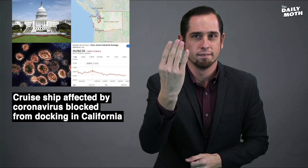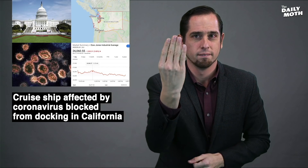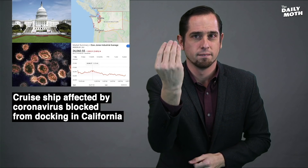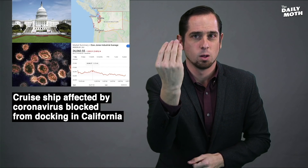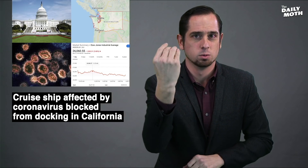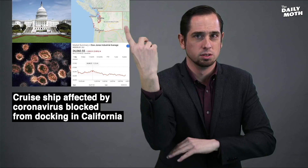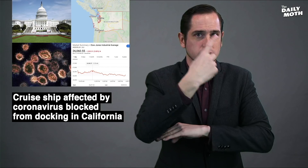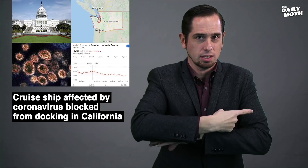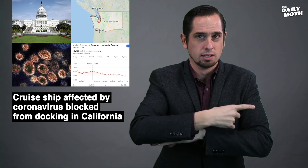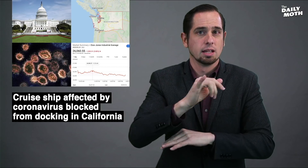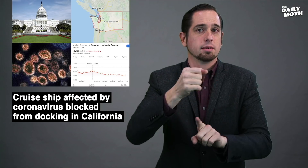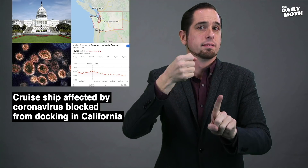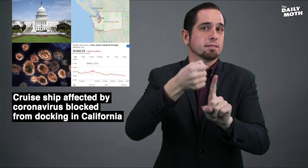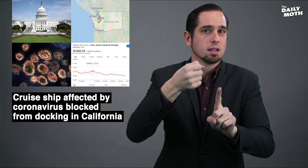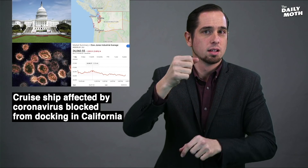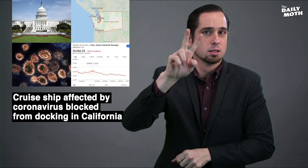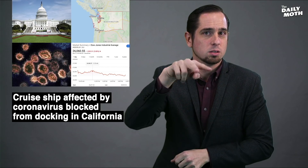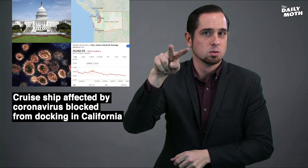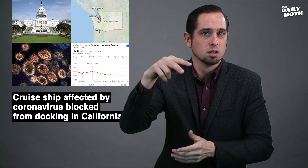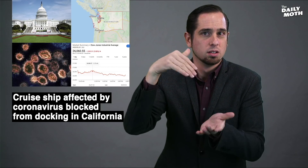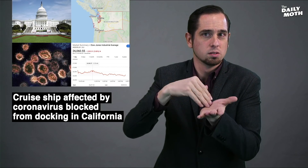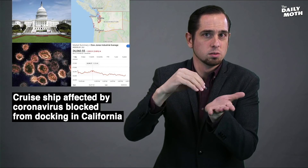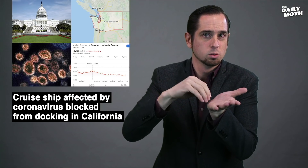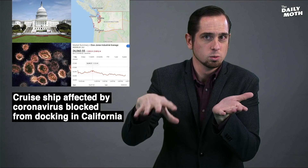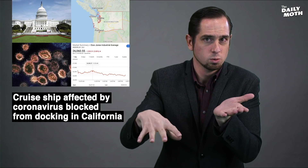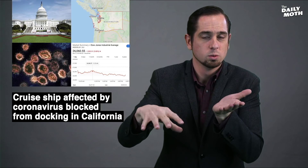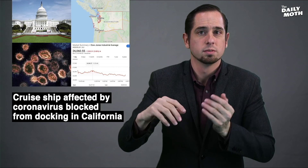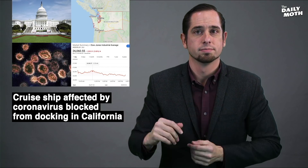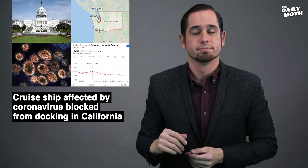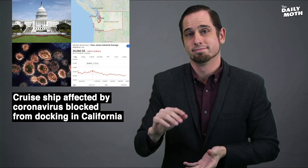for 14 days, affecting 22,000 students.